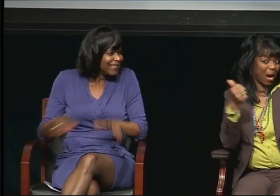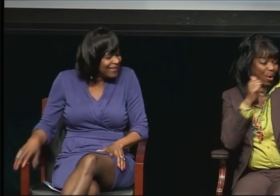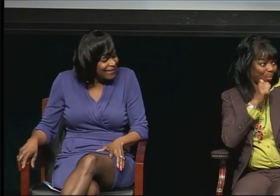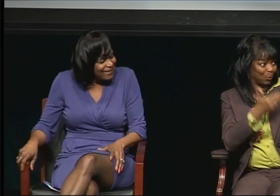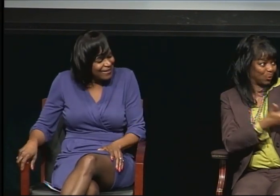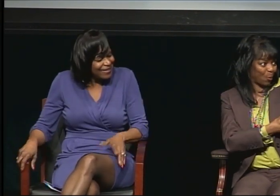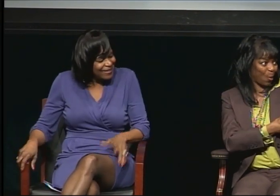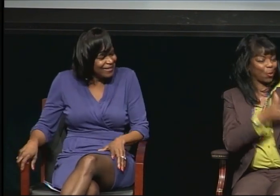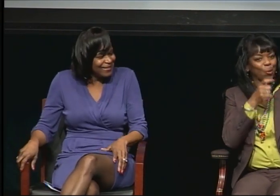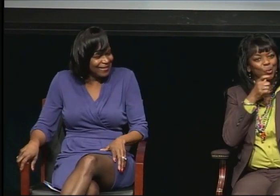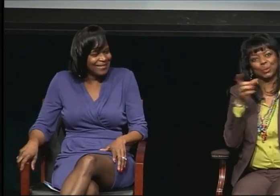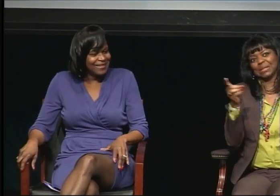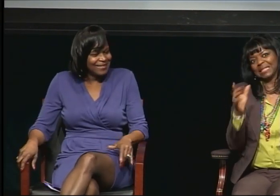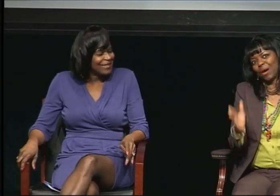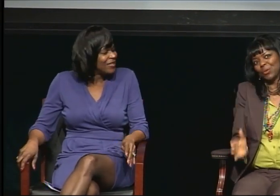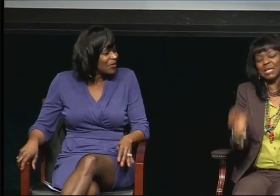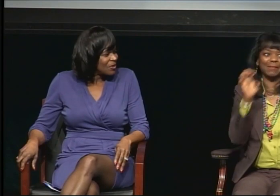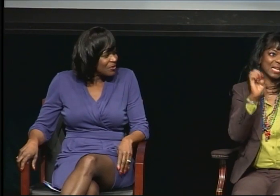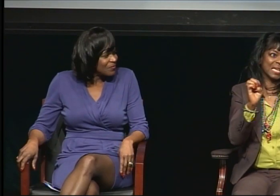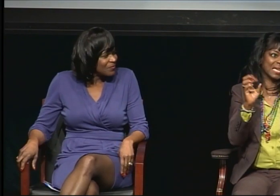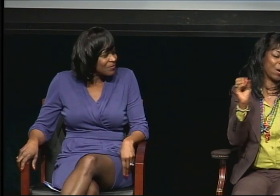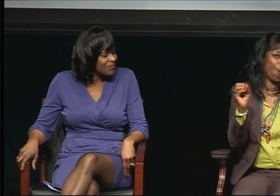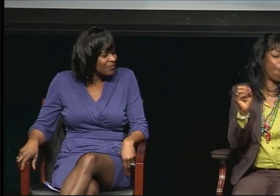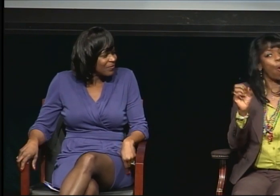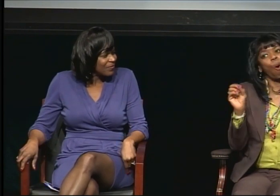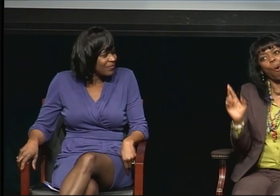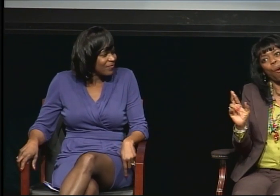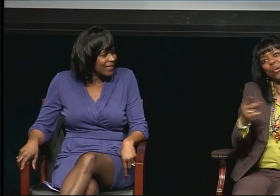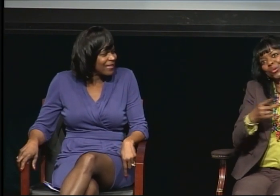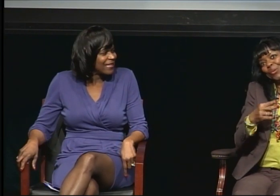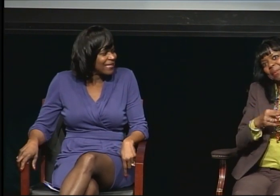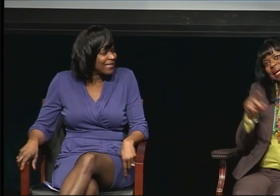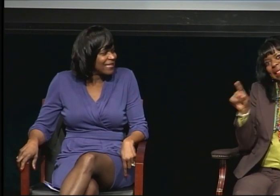So it's really nice in our family. Thank you very much. And we'll move on to our next question.